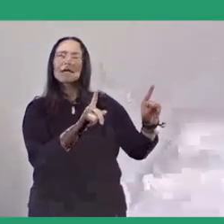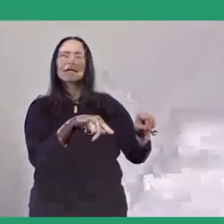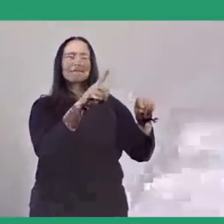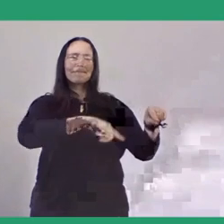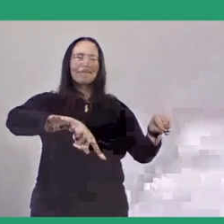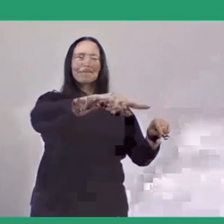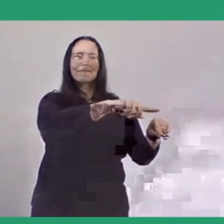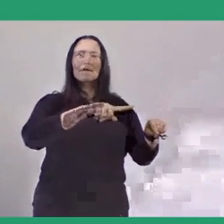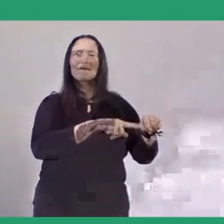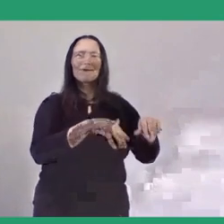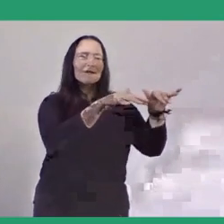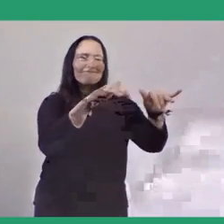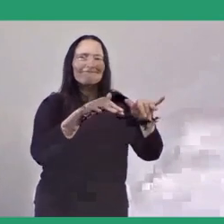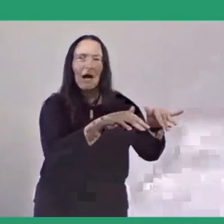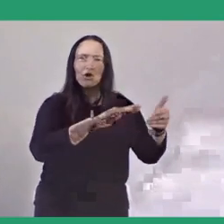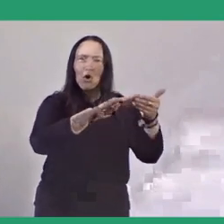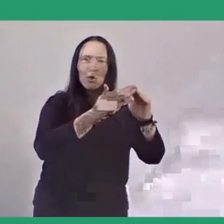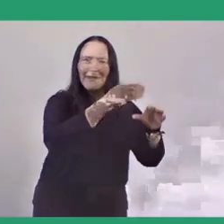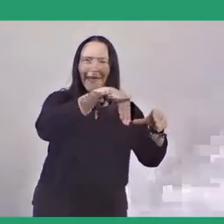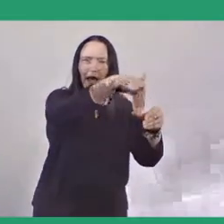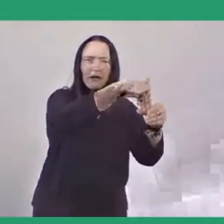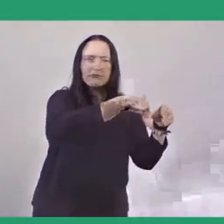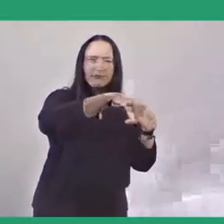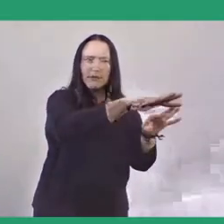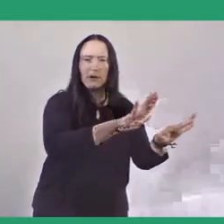It can be old people who know the history of the community